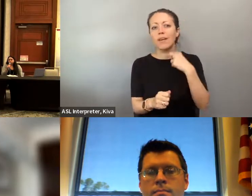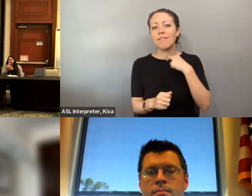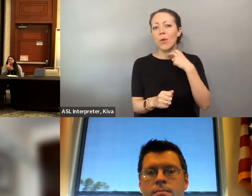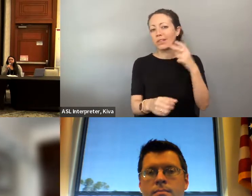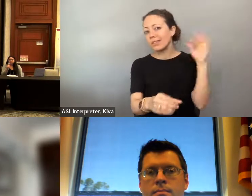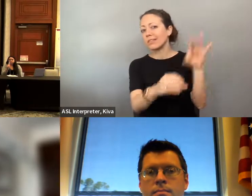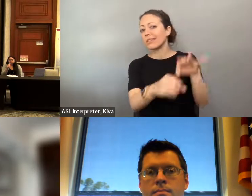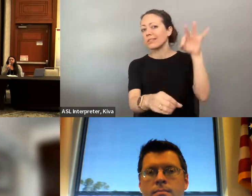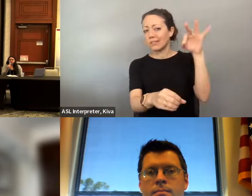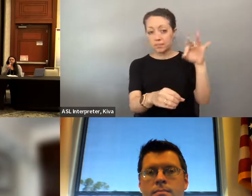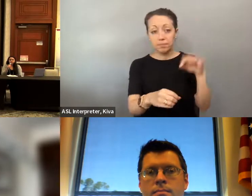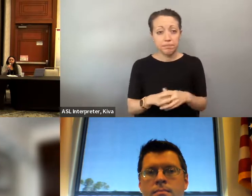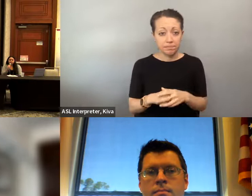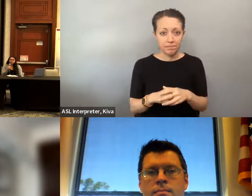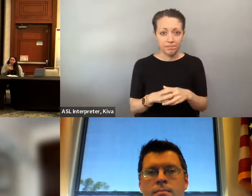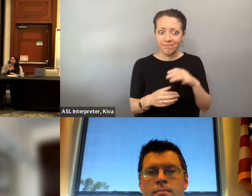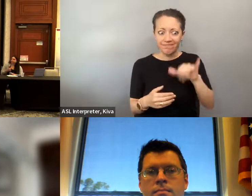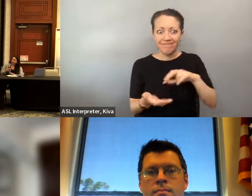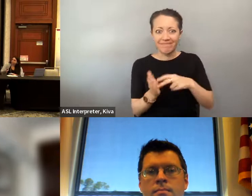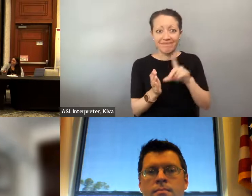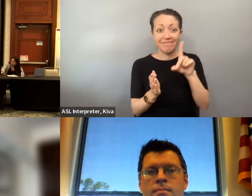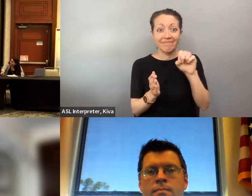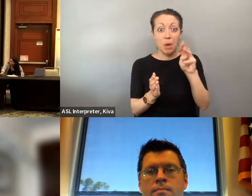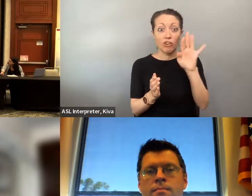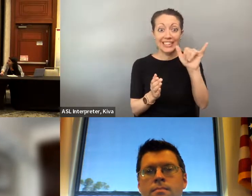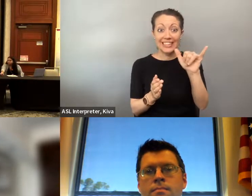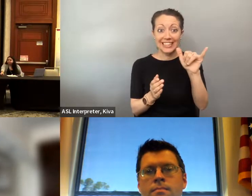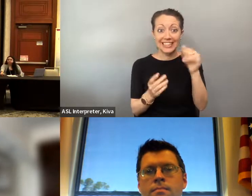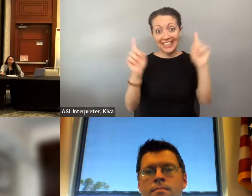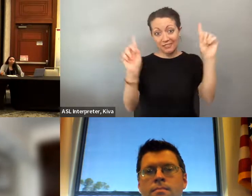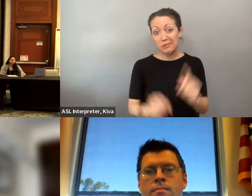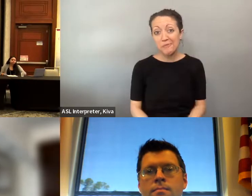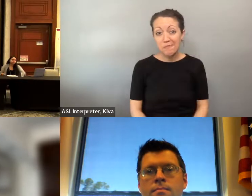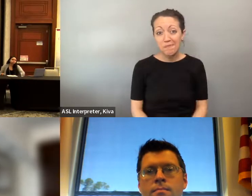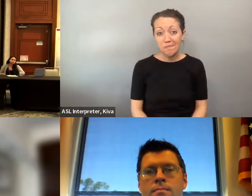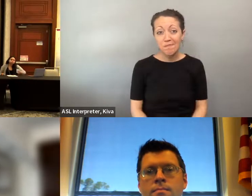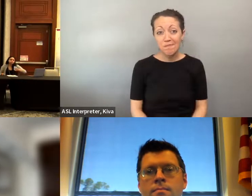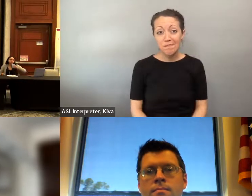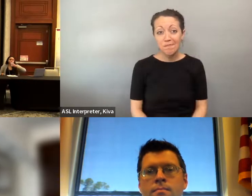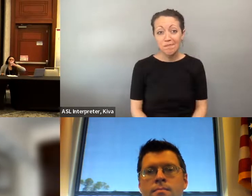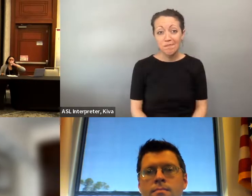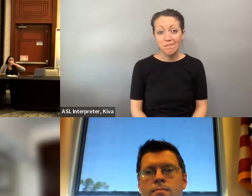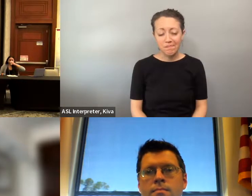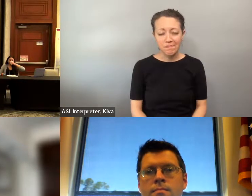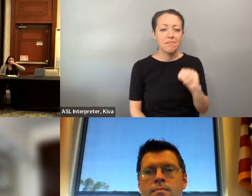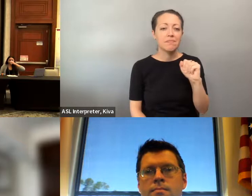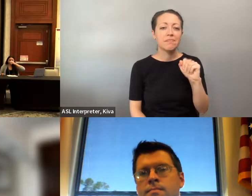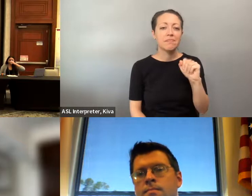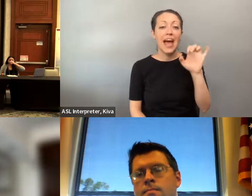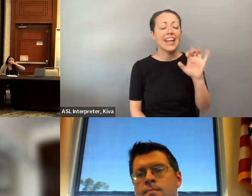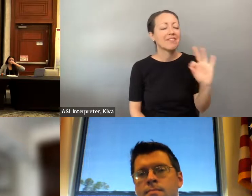So every time that we're able to center these or be groups of people and also organizations that work to uplift these voices and our leadership, and our voices were able to amplify learning more about understanding how we can get closer to making sure that all of our voices understanding about how we can make sure our voices are heard, so essentially we can have a democracy that are heard so essentially we can have a democracy that functions at the very first. functions at the very fullest .